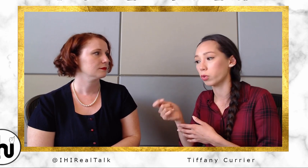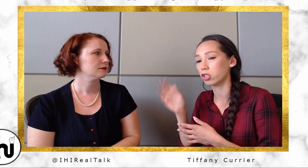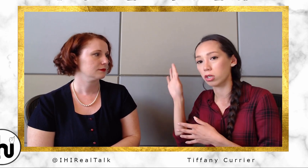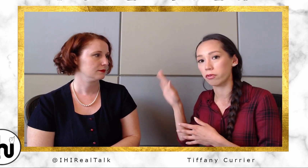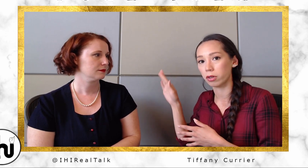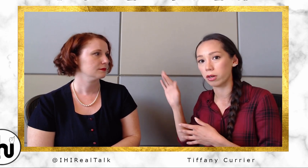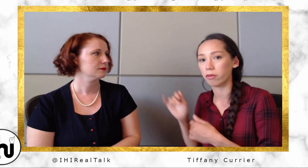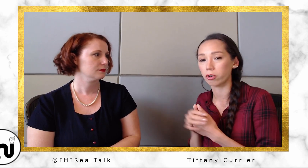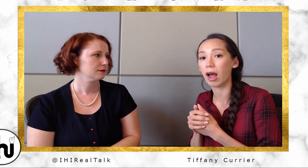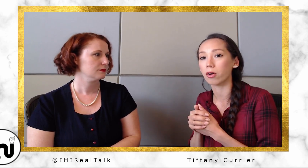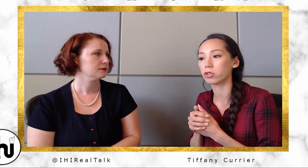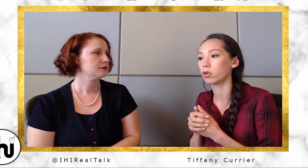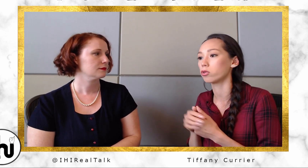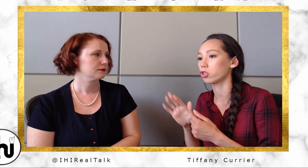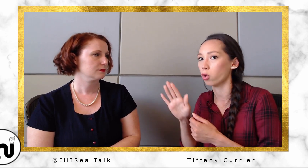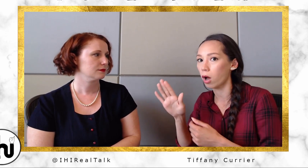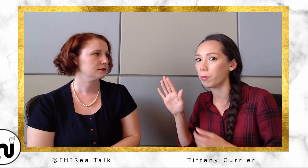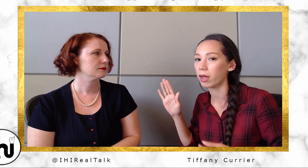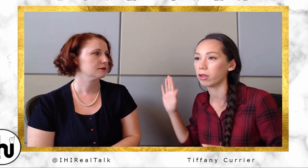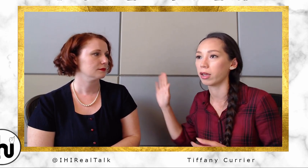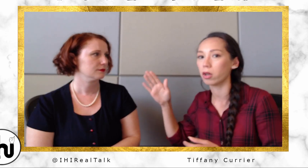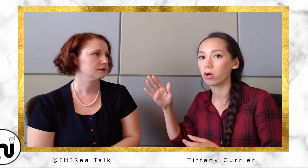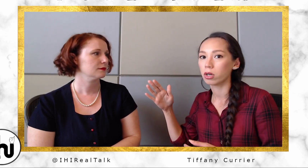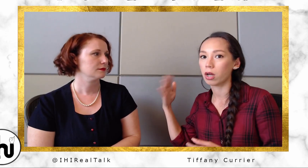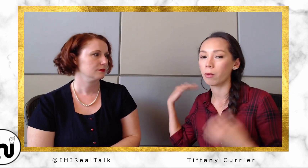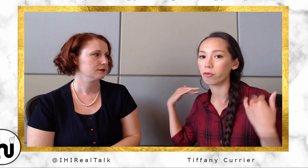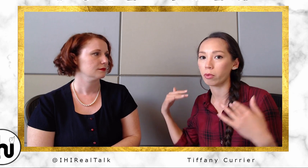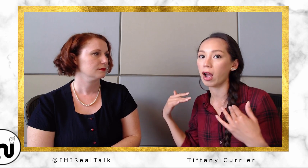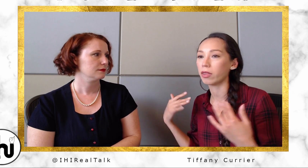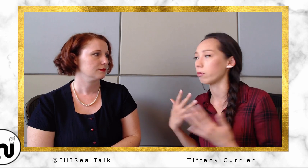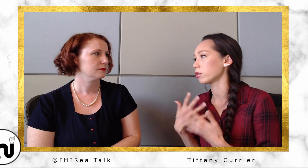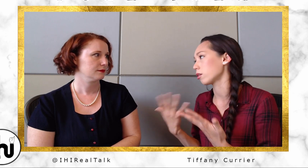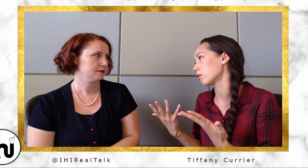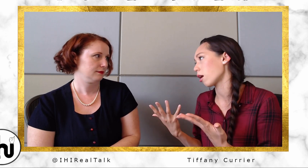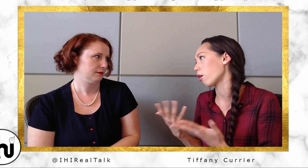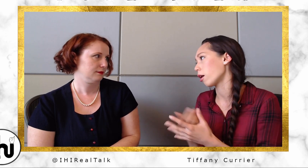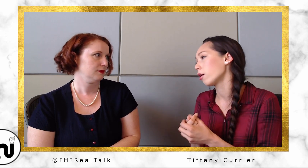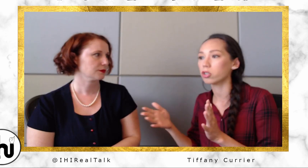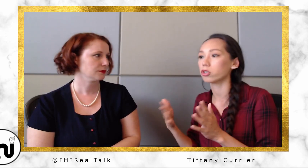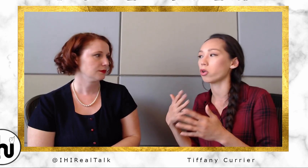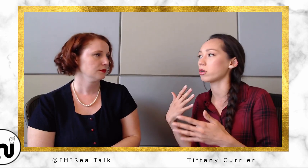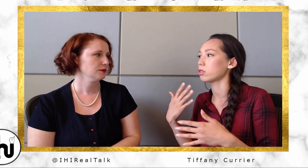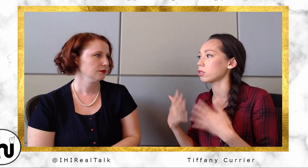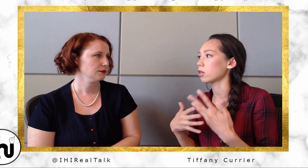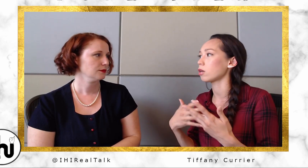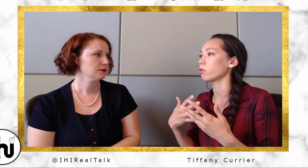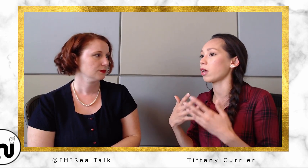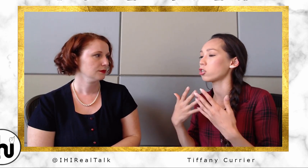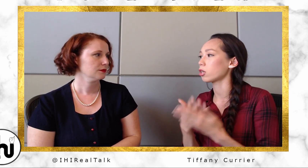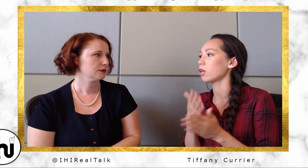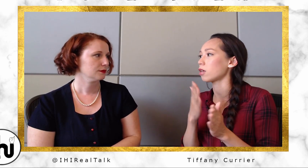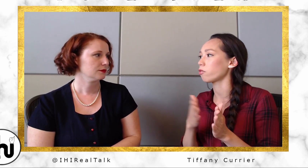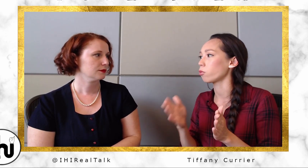of their house. You don't just go up and like come up from behind them because it's scary. All these things that he really educates every one